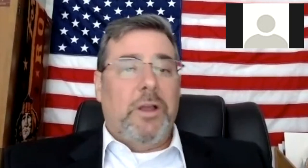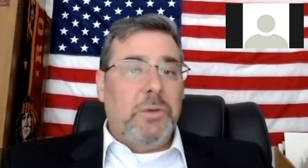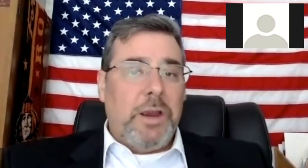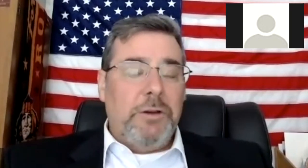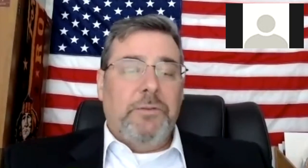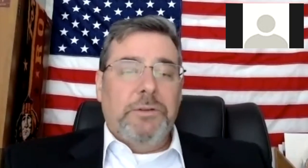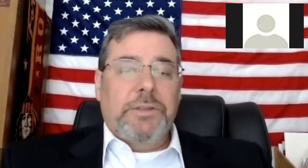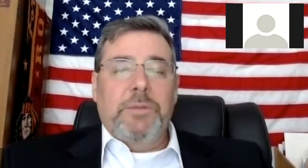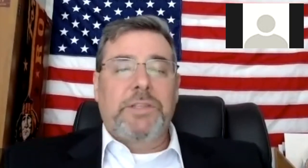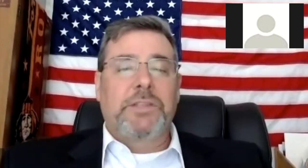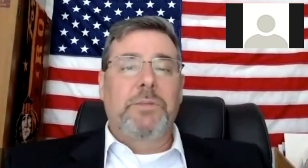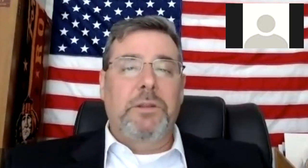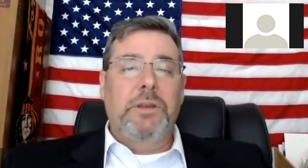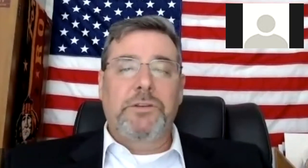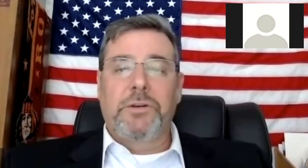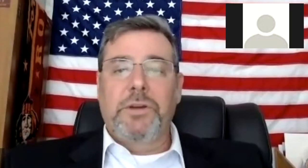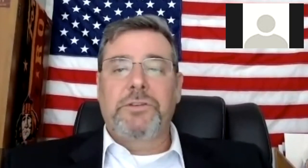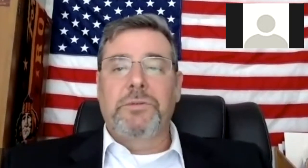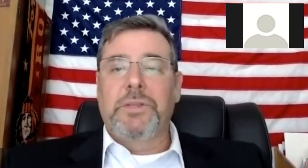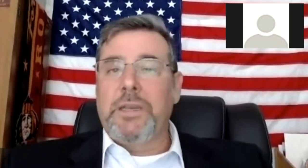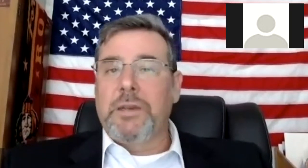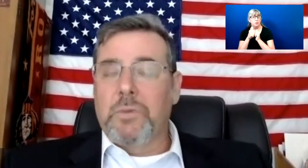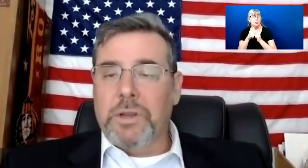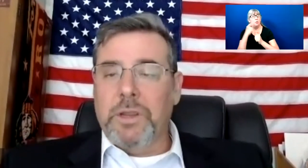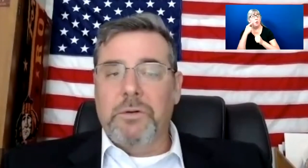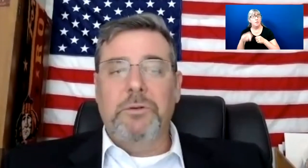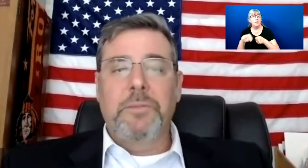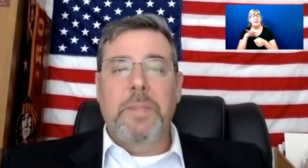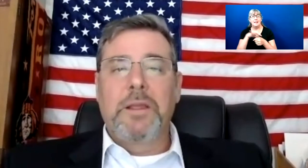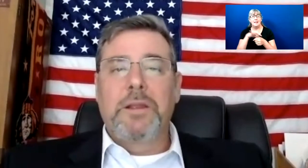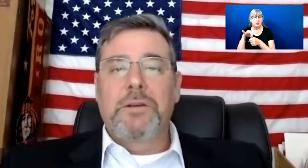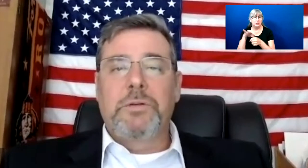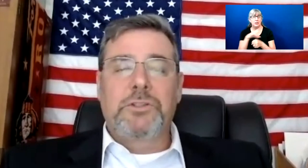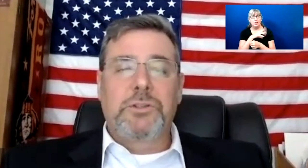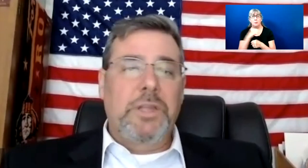We've also hired a full-time accessibility attorney to lead a working group to ensure